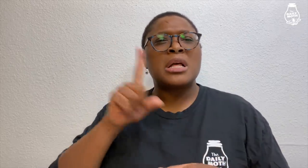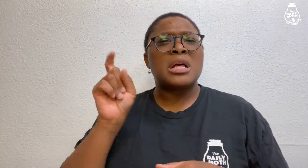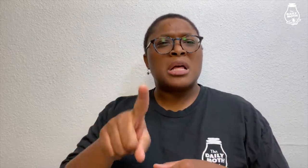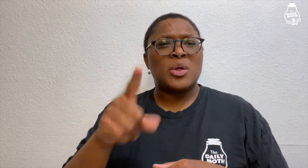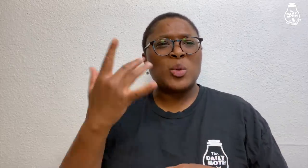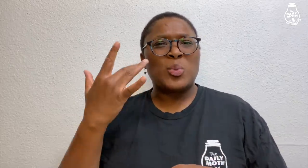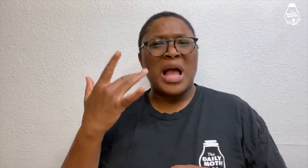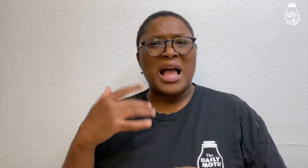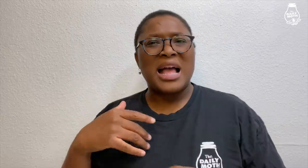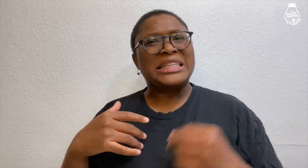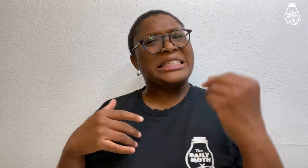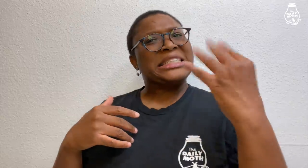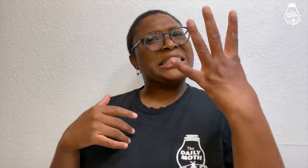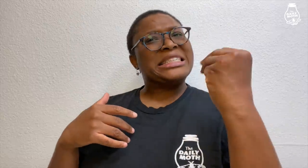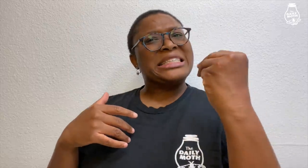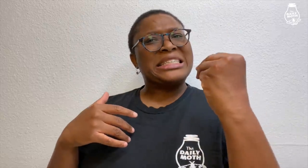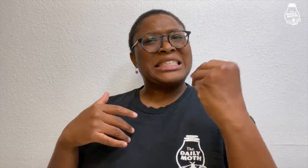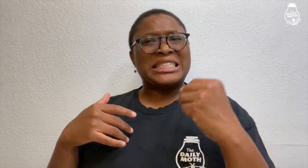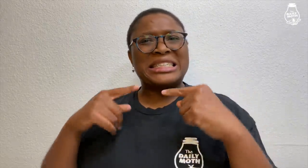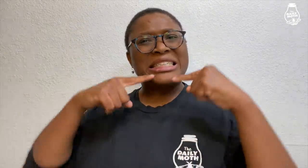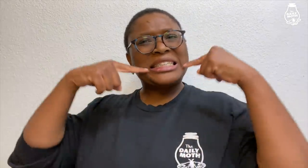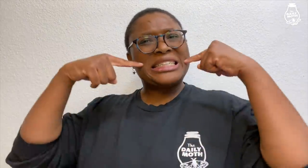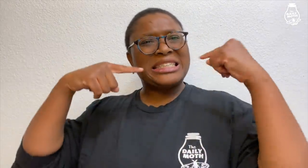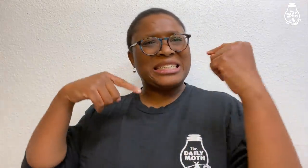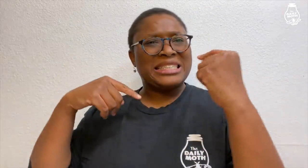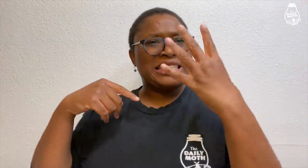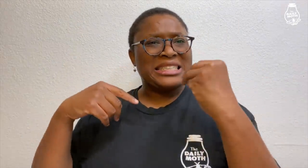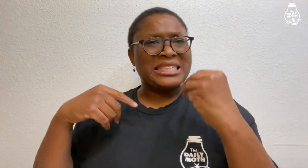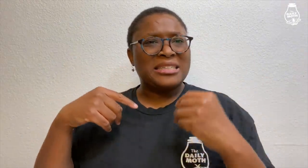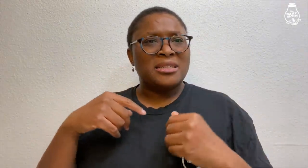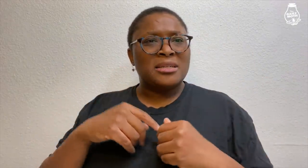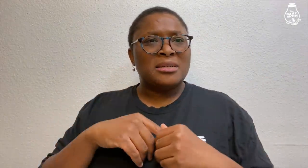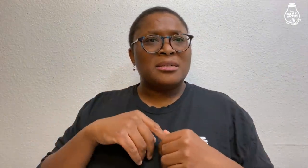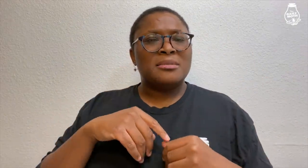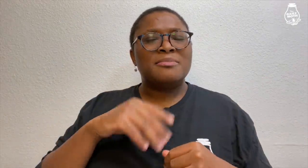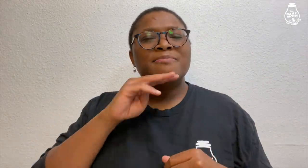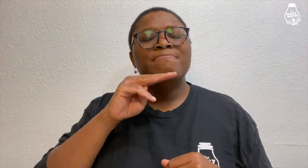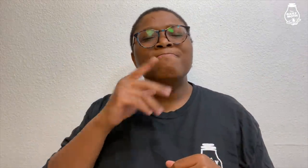The detective asked why he took a picture of himself smiling.